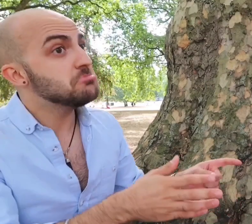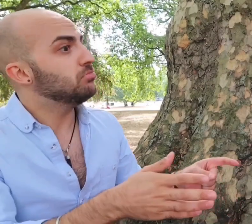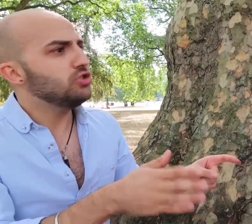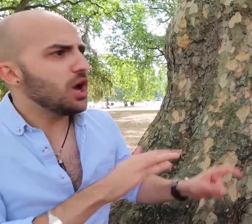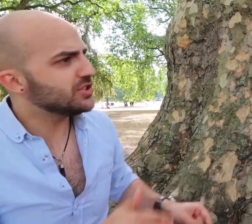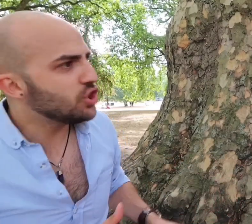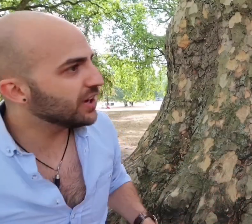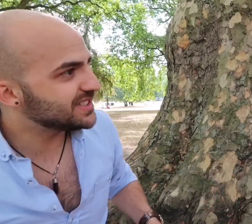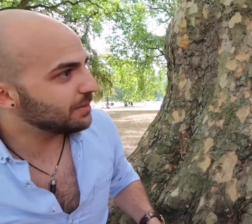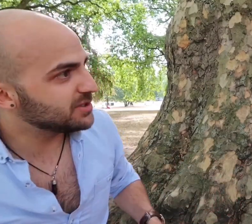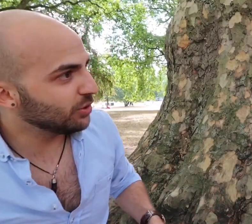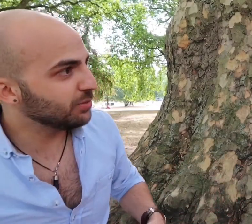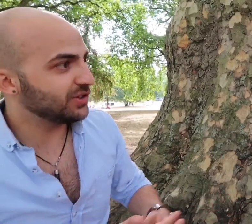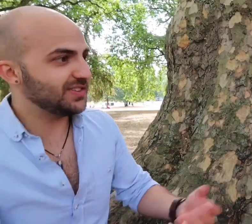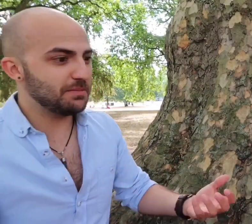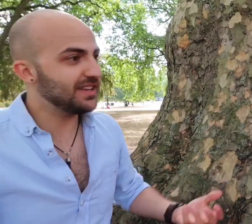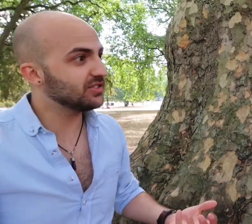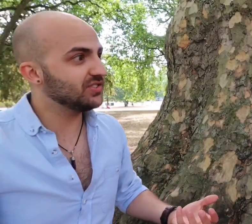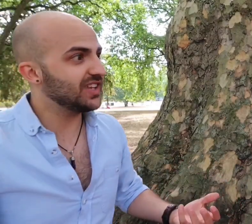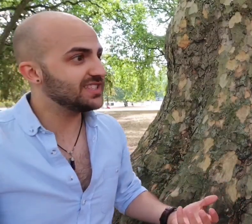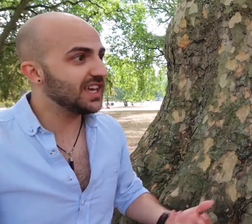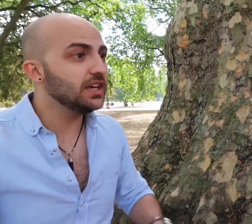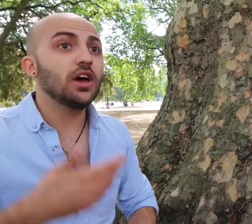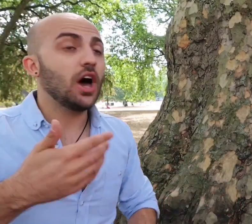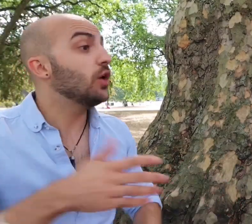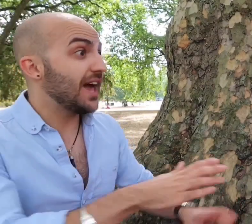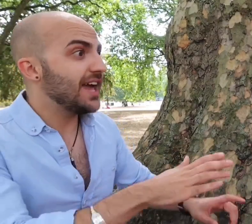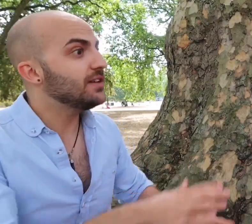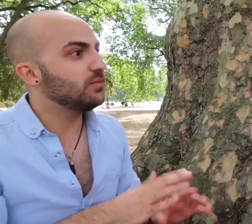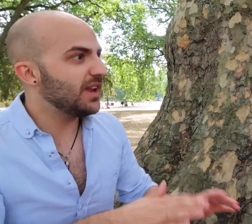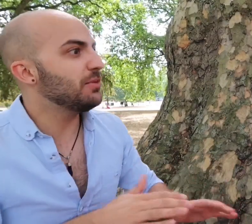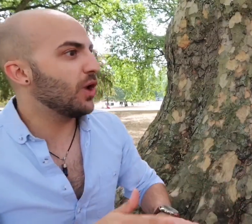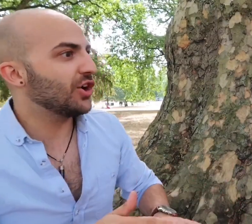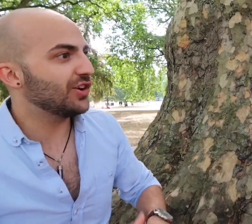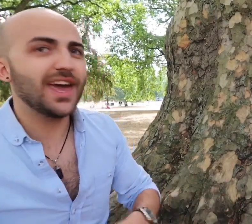No it's not acceptable because it's a medical setting "Okay let me work on it"